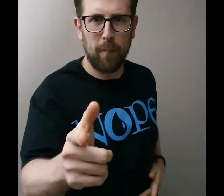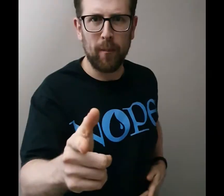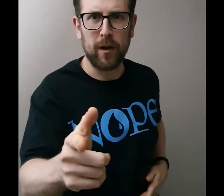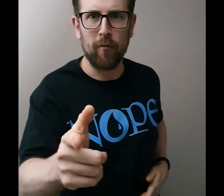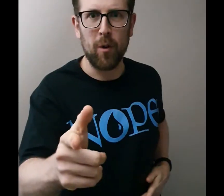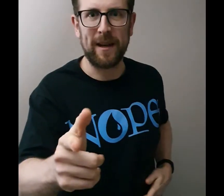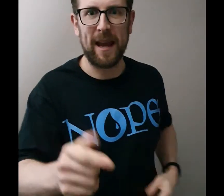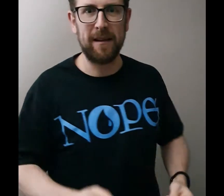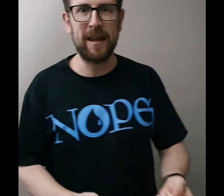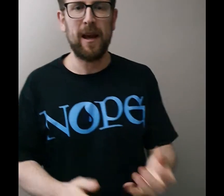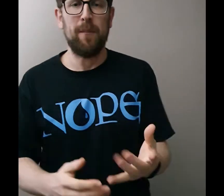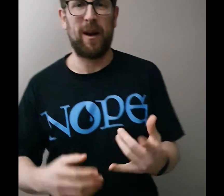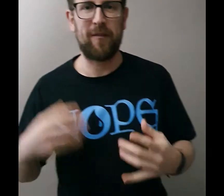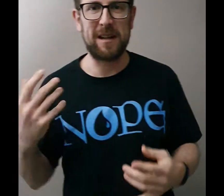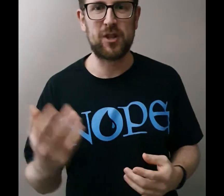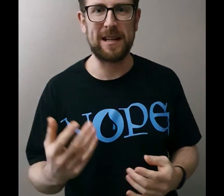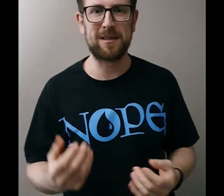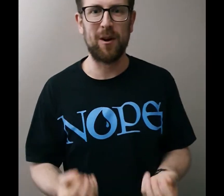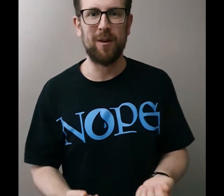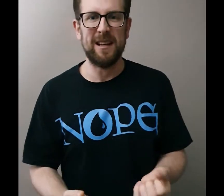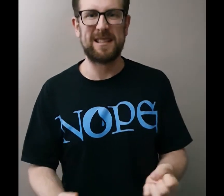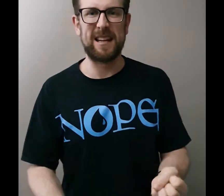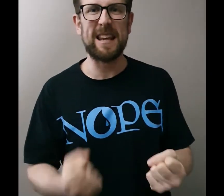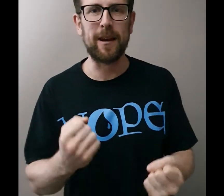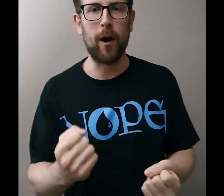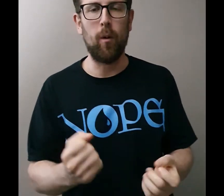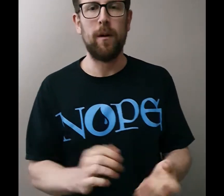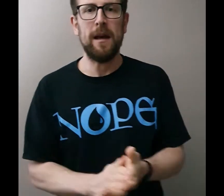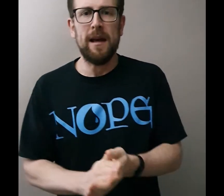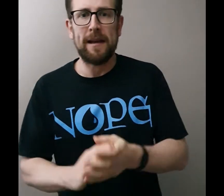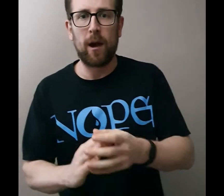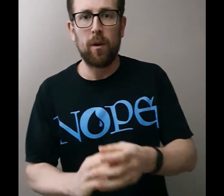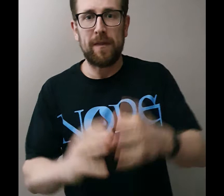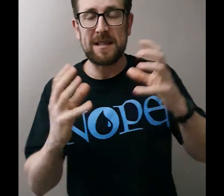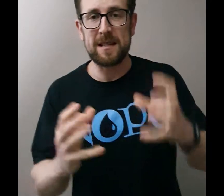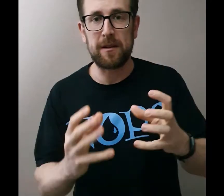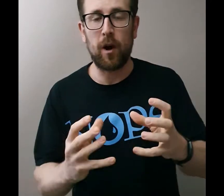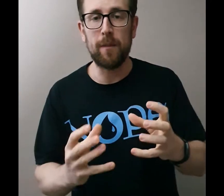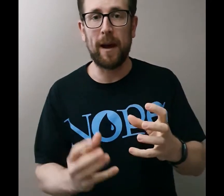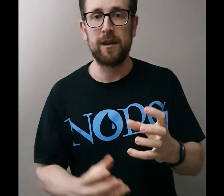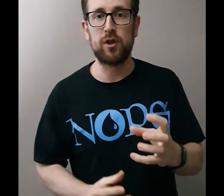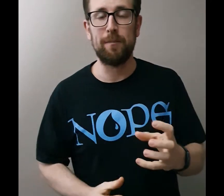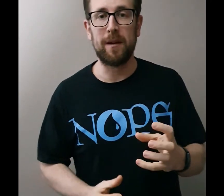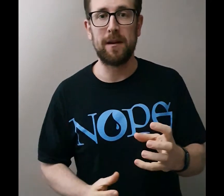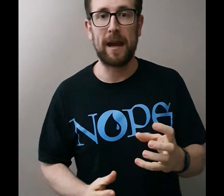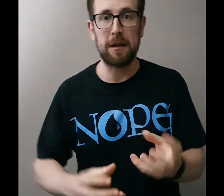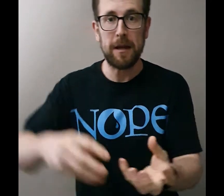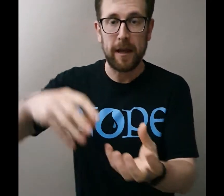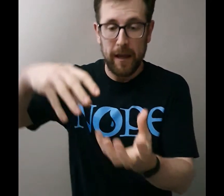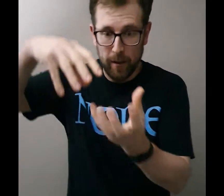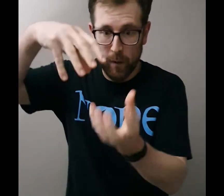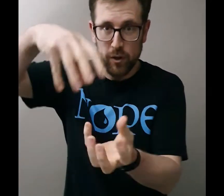Pomodoro Technique by Francesco Cirillo now this is a time management technique in which